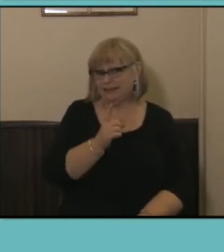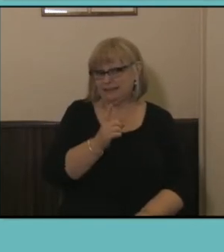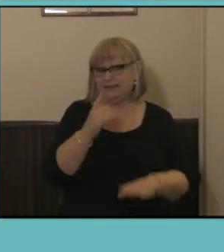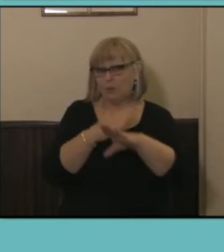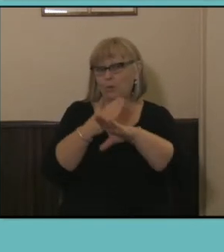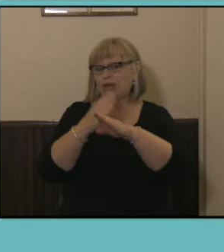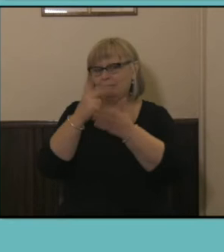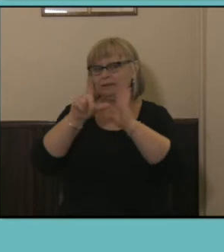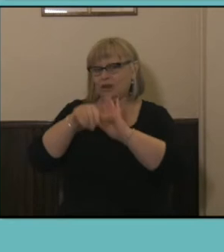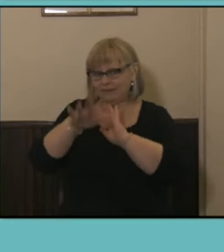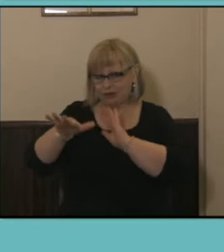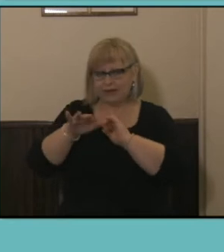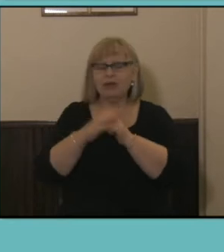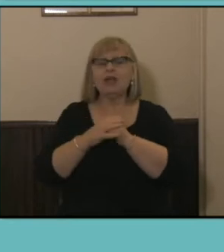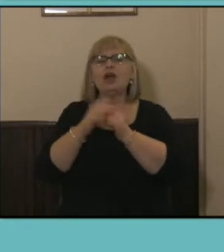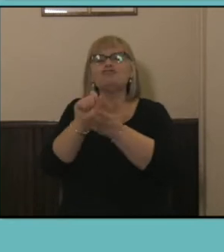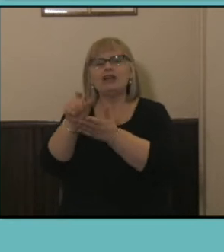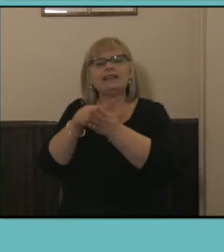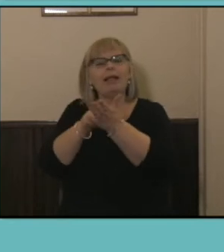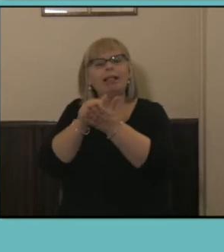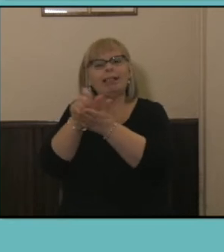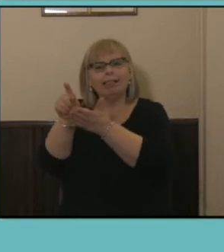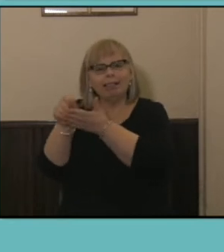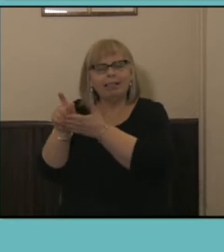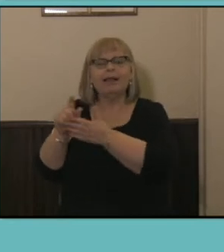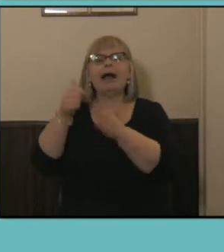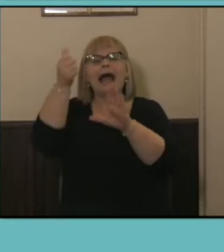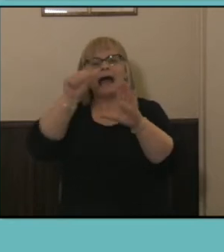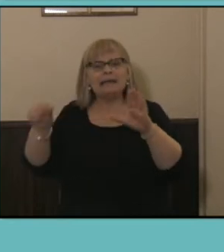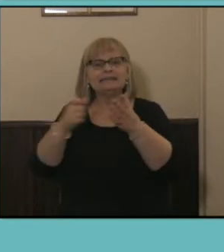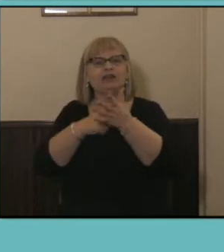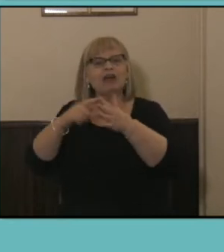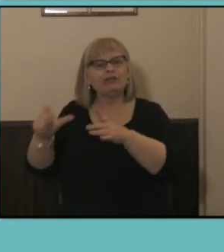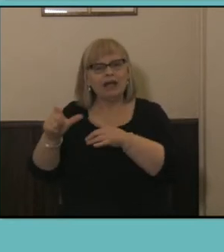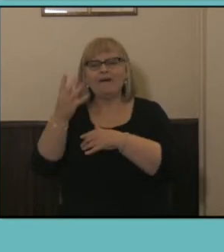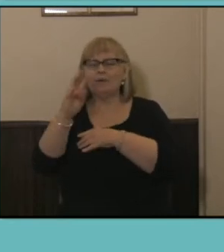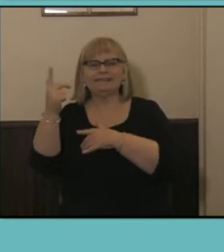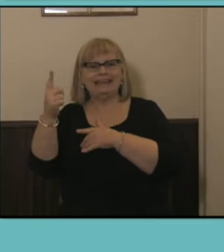part-time Retail Trade 50 percent, Arts and Recreation 47 percent and Health